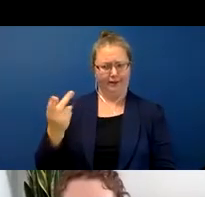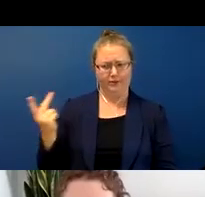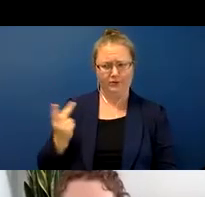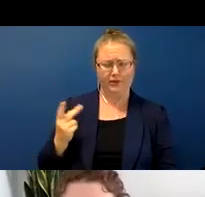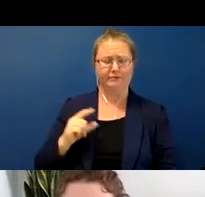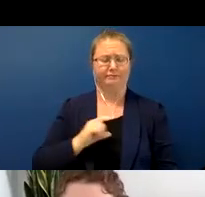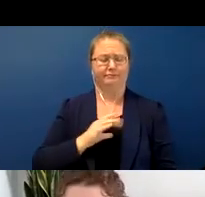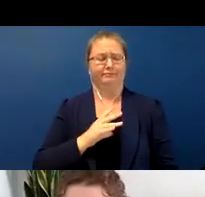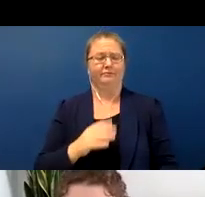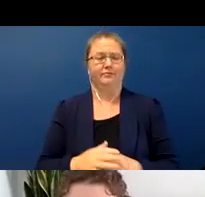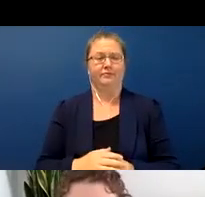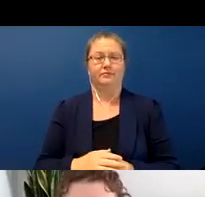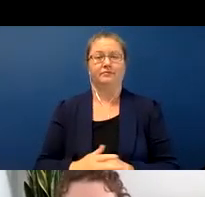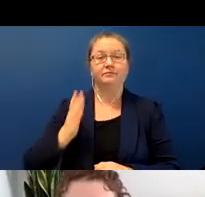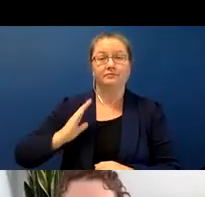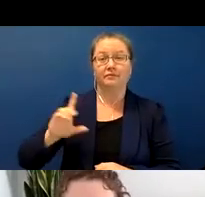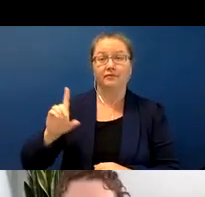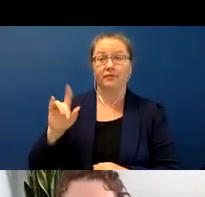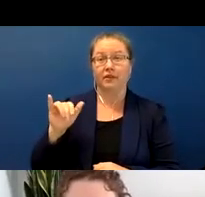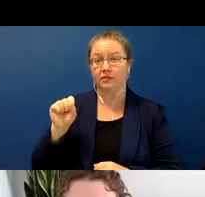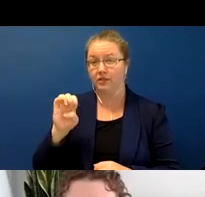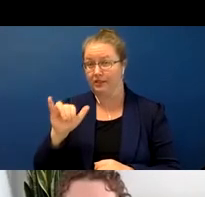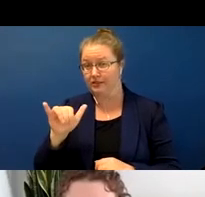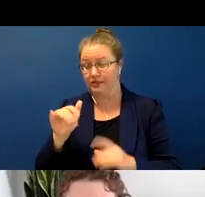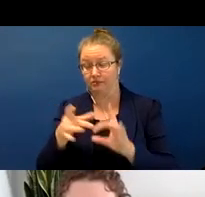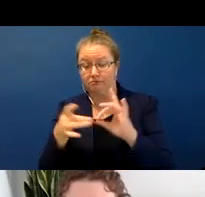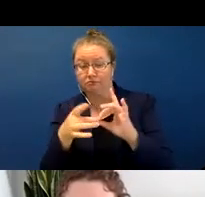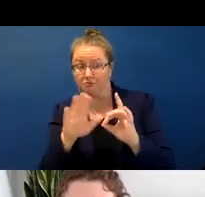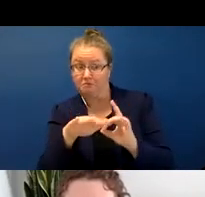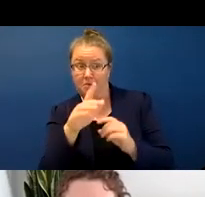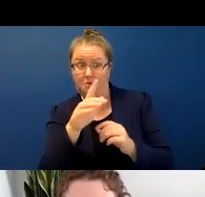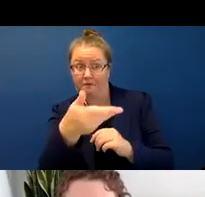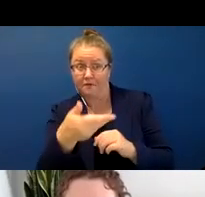talked to Daisy about giving this talk, we were really hoping that we would have a chance